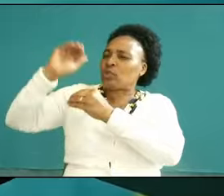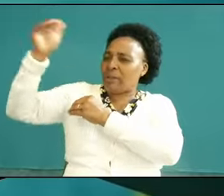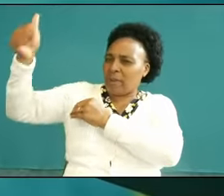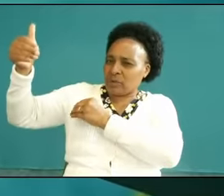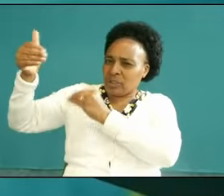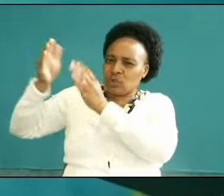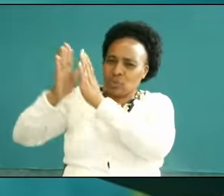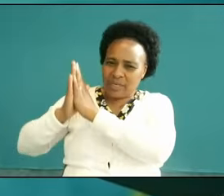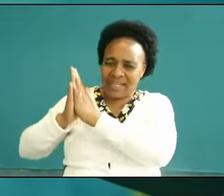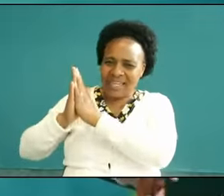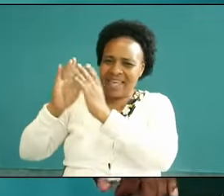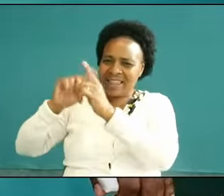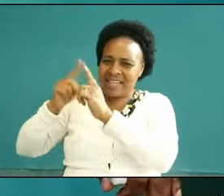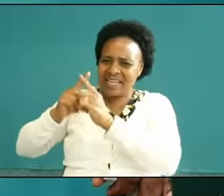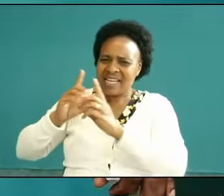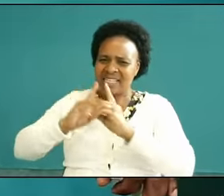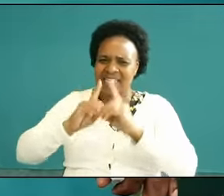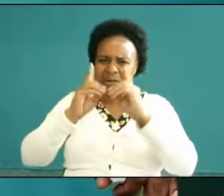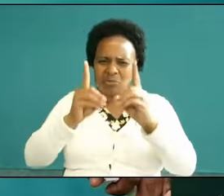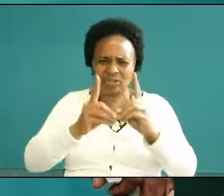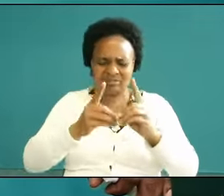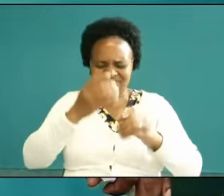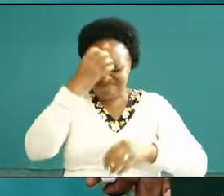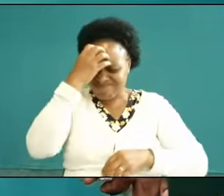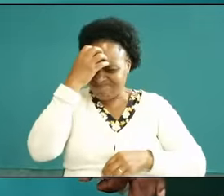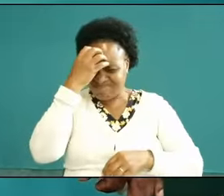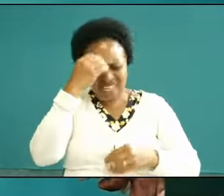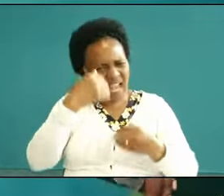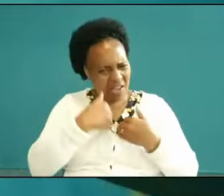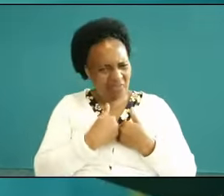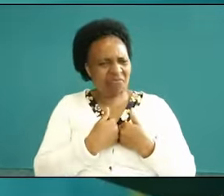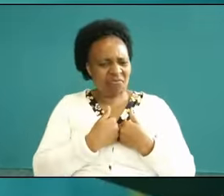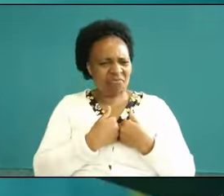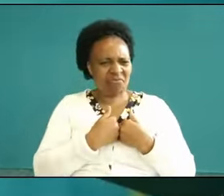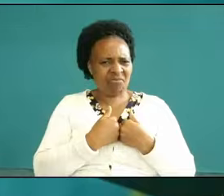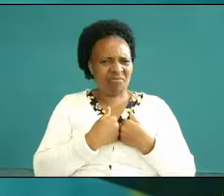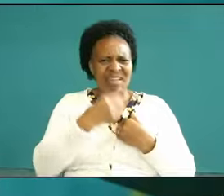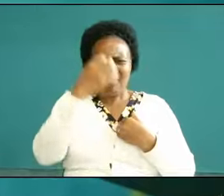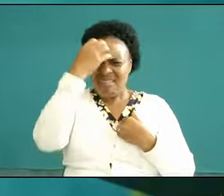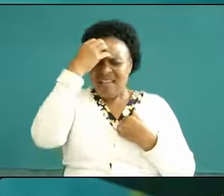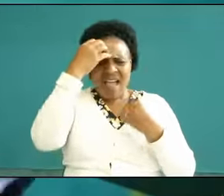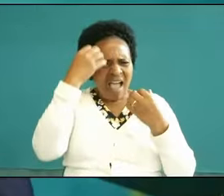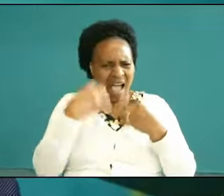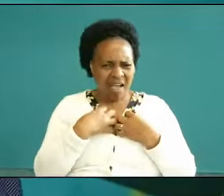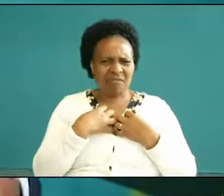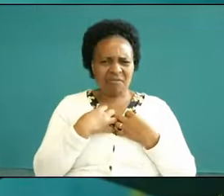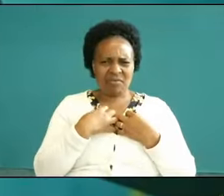disciples were so much annoyed they were so much angered they were left there questioning